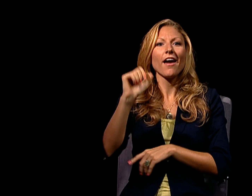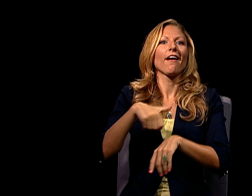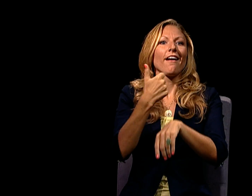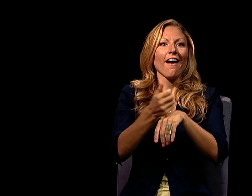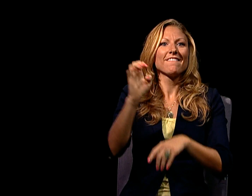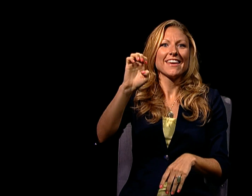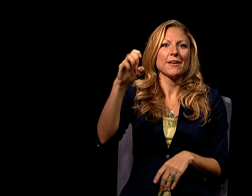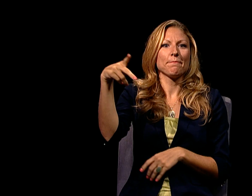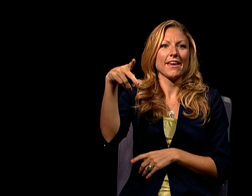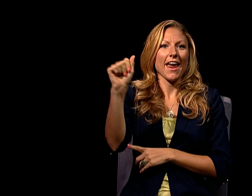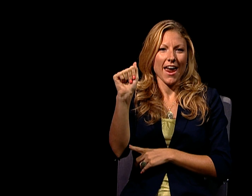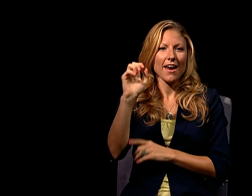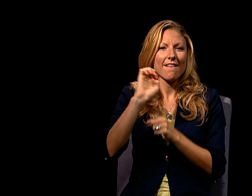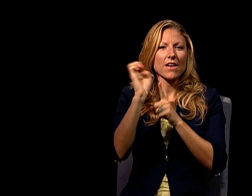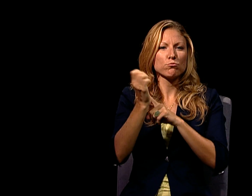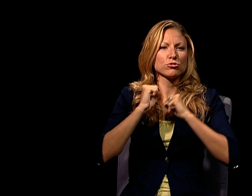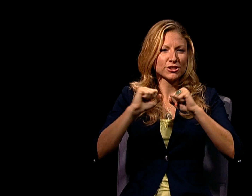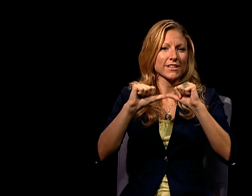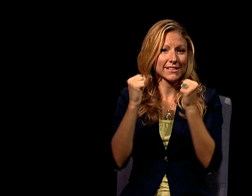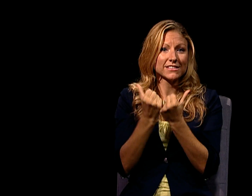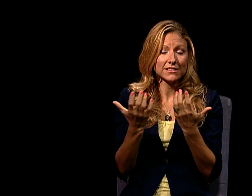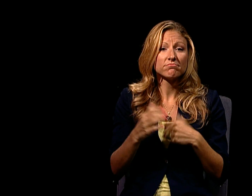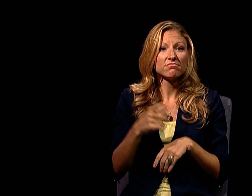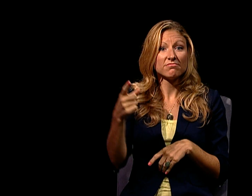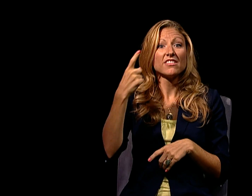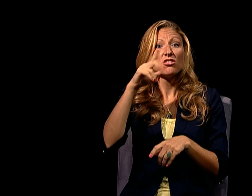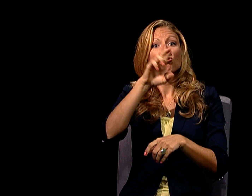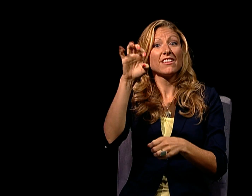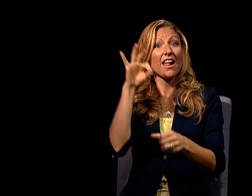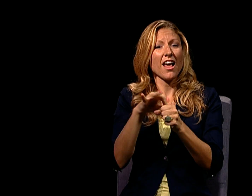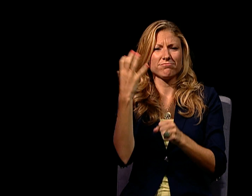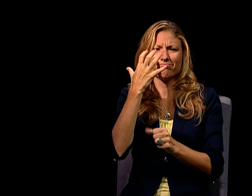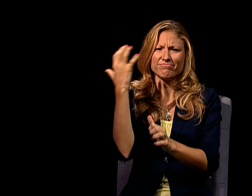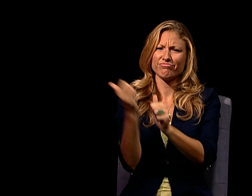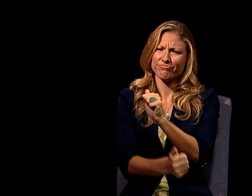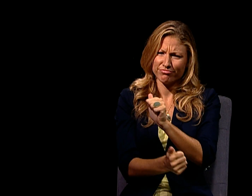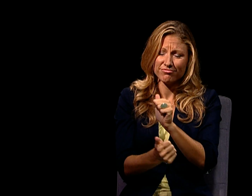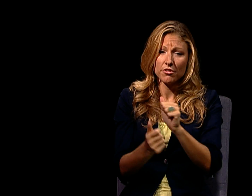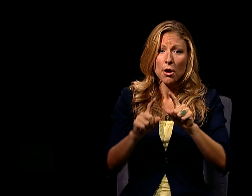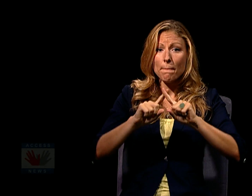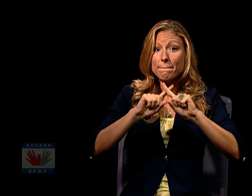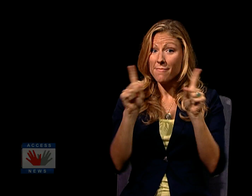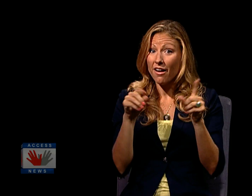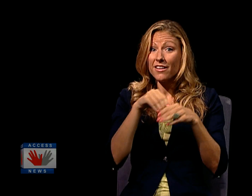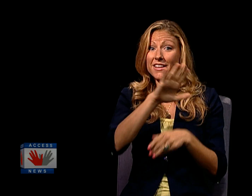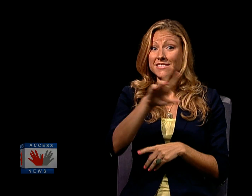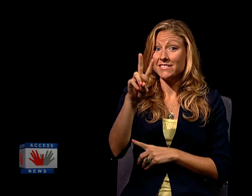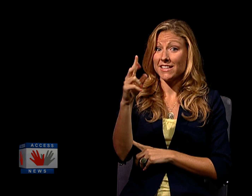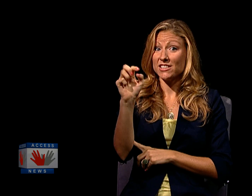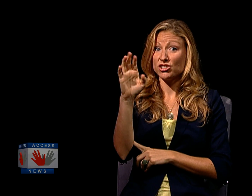AND THE CREATION OF THE ENVIRONMENTAL PROTECTION AGENCY. HE WAS REELECTED IN A LANDSLIDE.